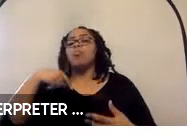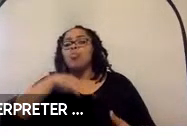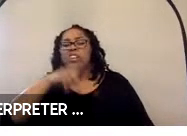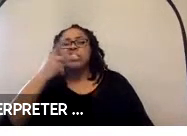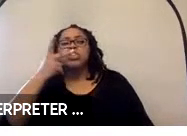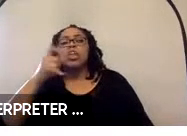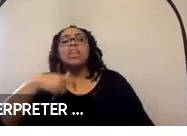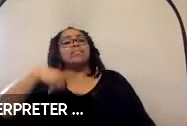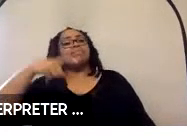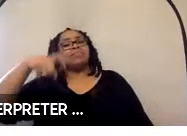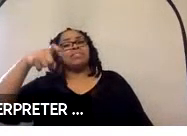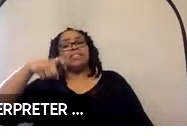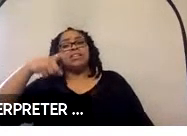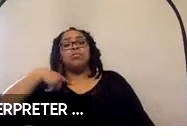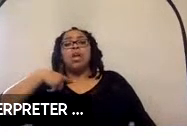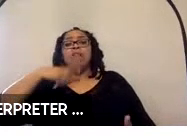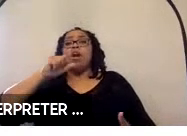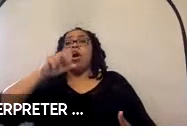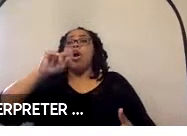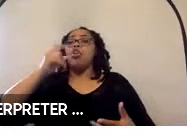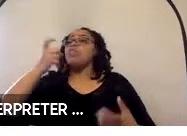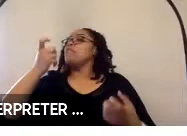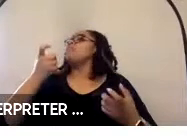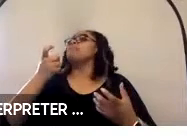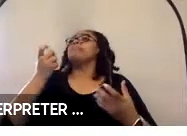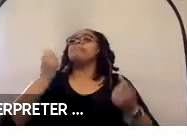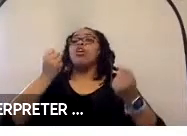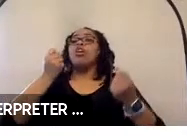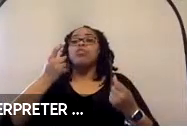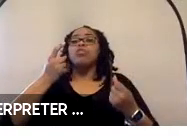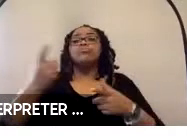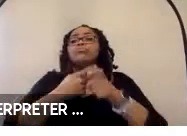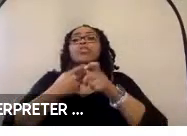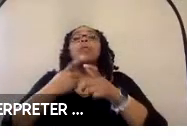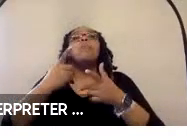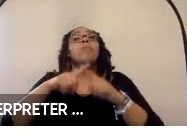vehicles running around, that we need a way for for passengers with accessibility needs